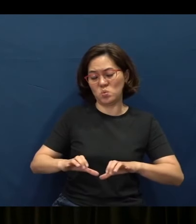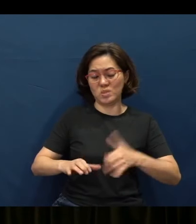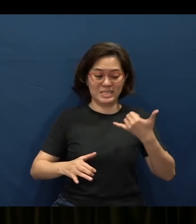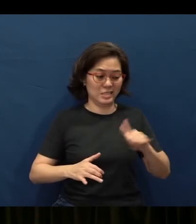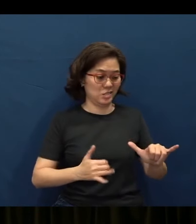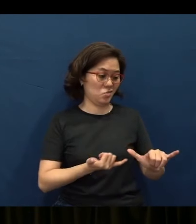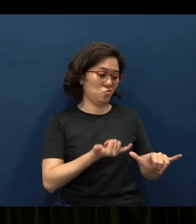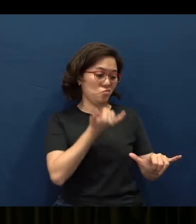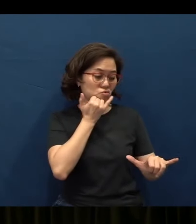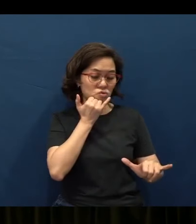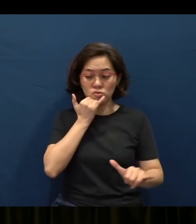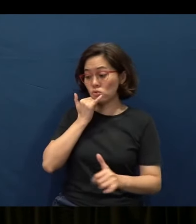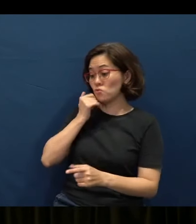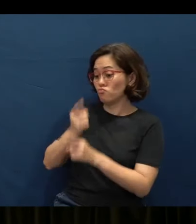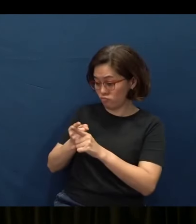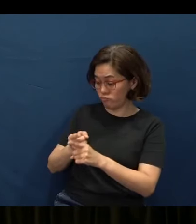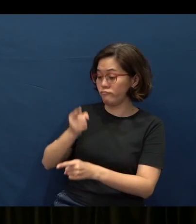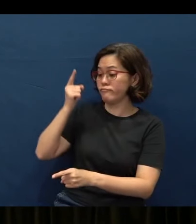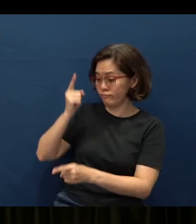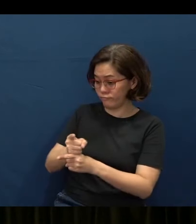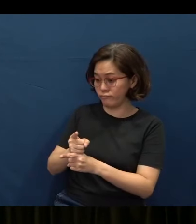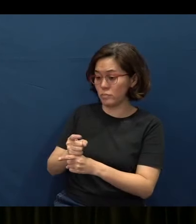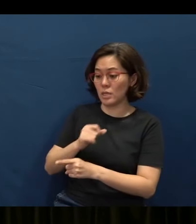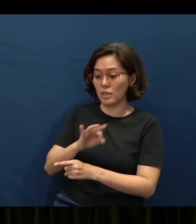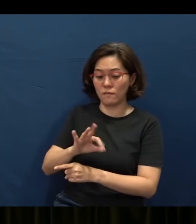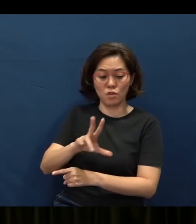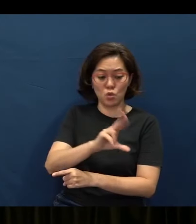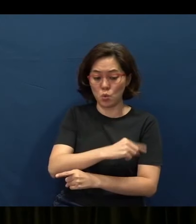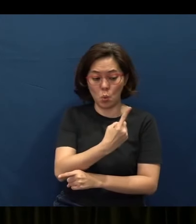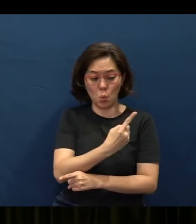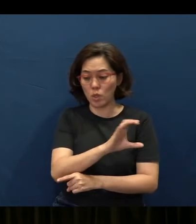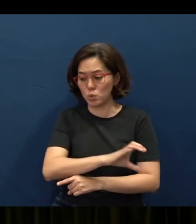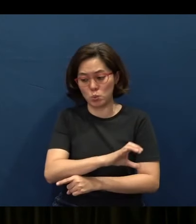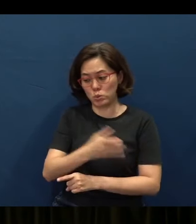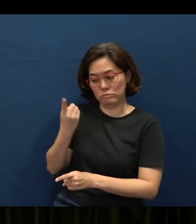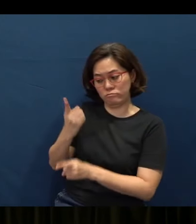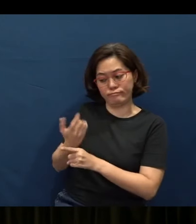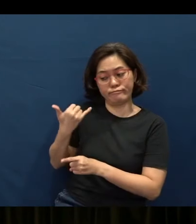And “Right is right, even if no one is doing (it).”